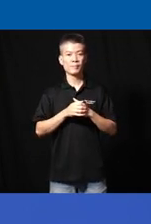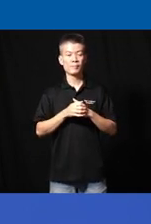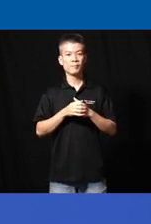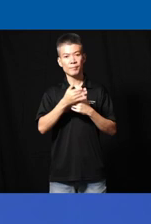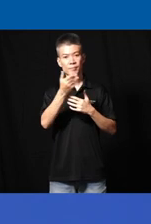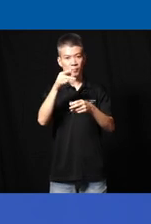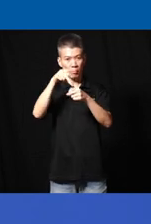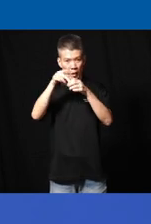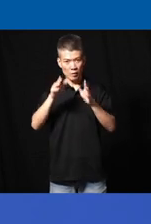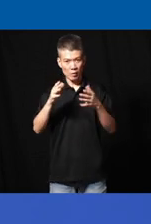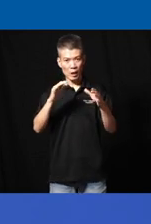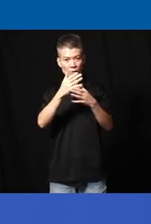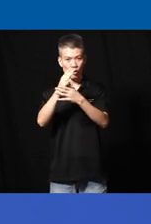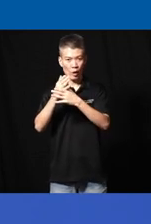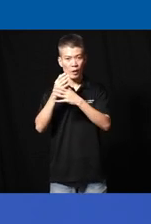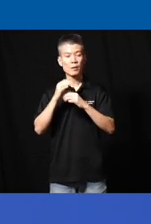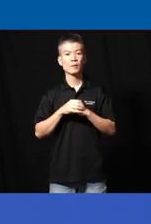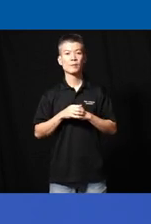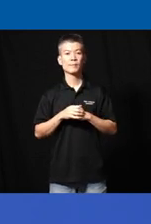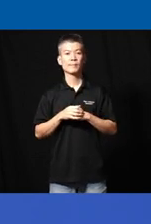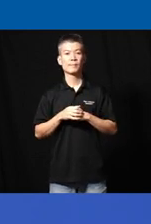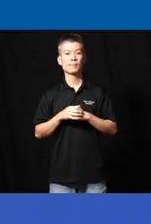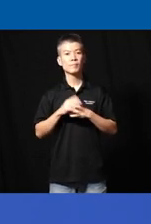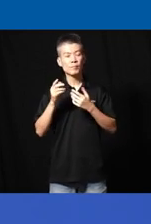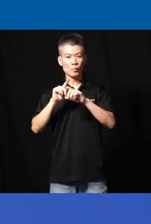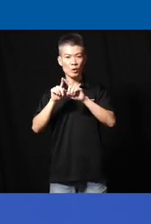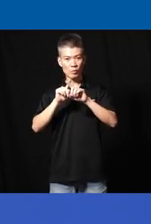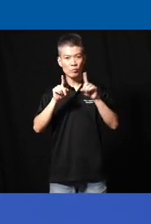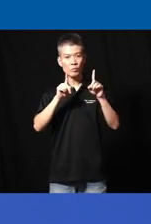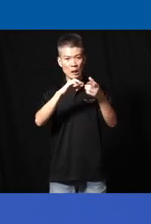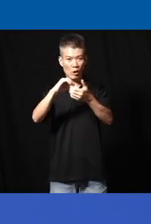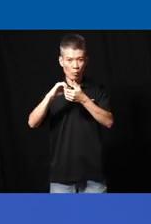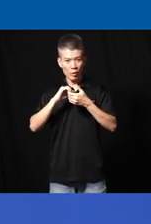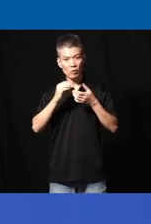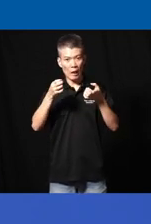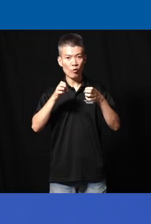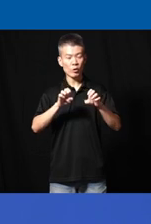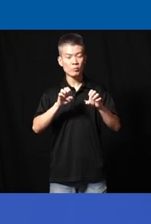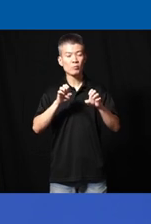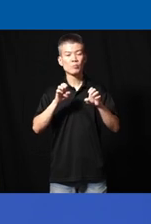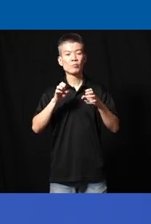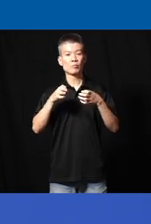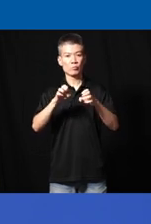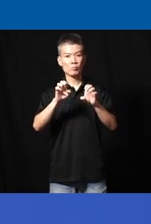participants have shared um and the different uh collaborative efforts uh available in the um in